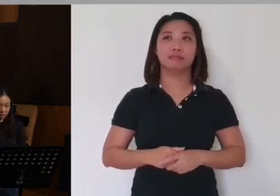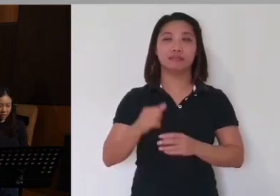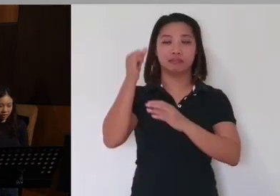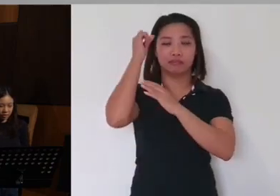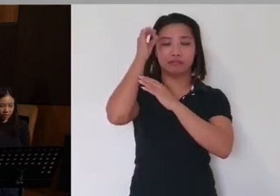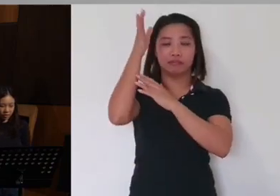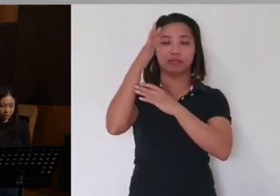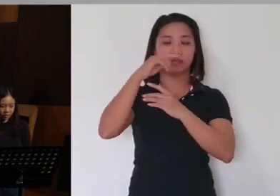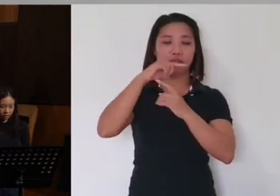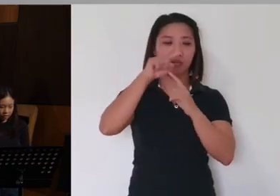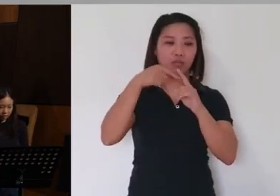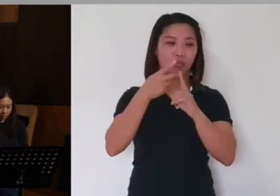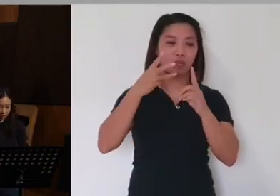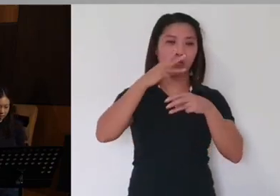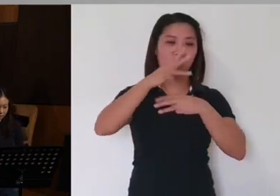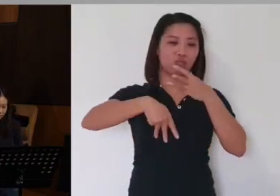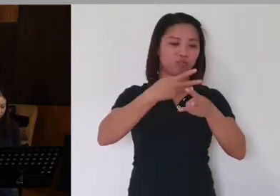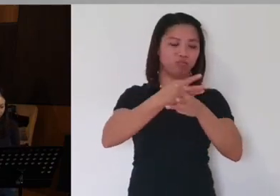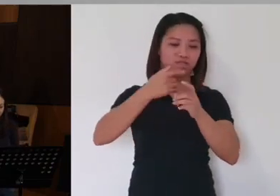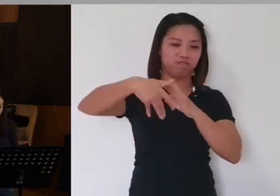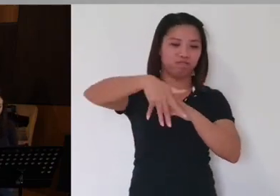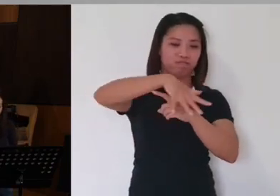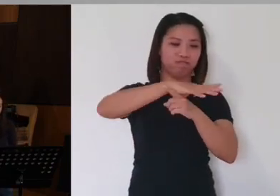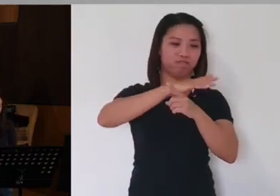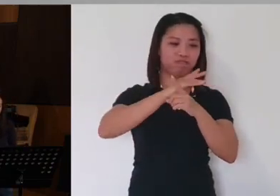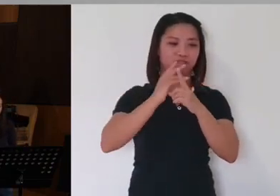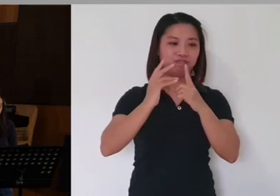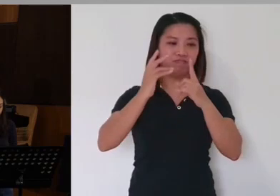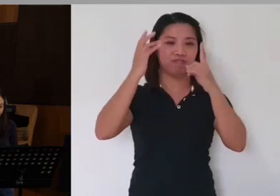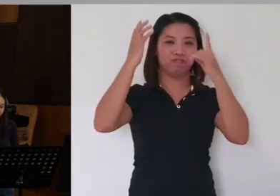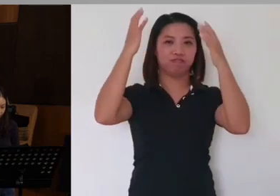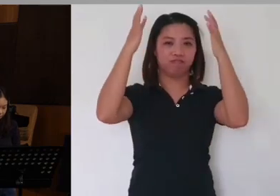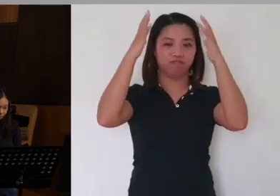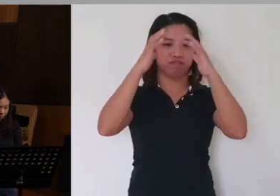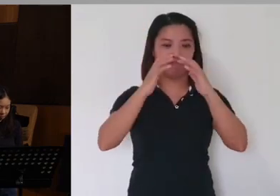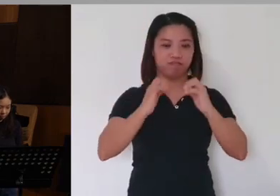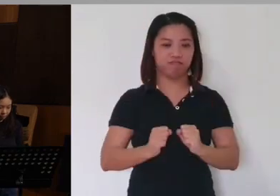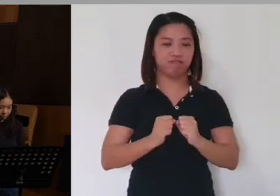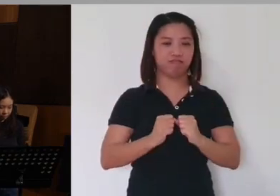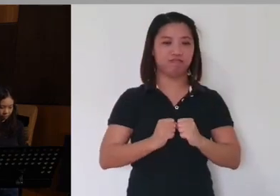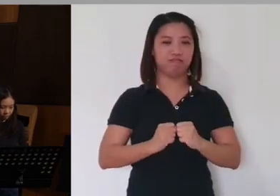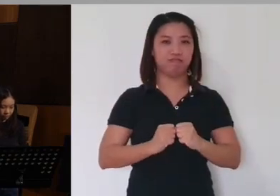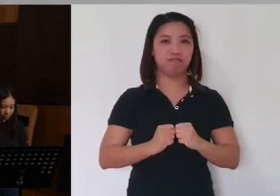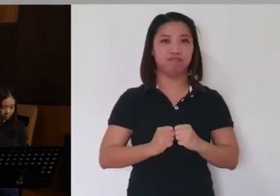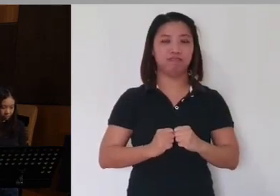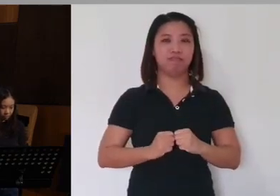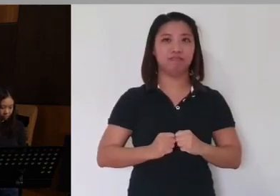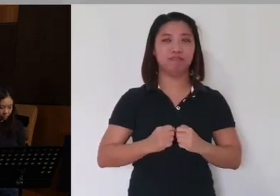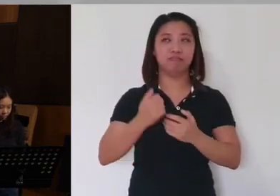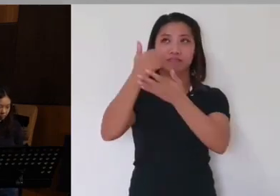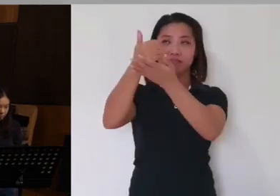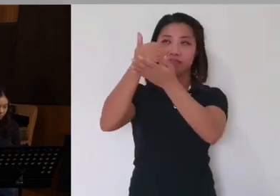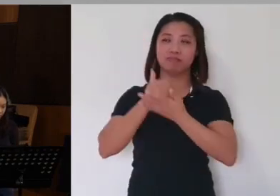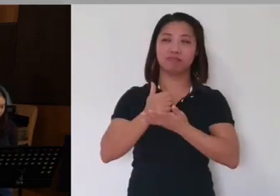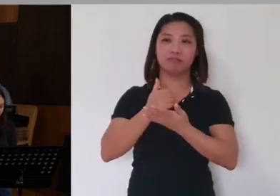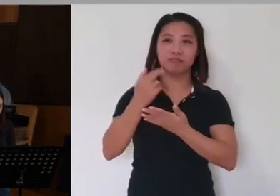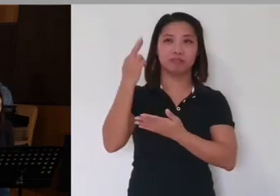Father, when the world around us is crumbling, help us to remember that